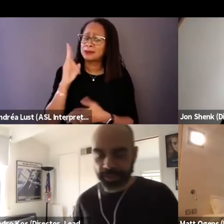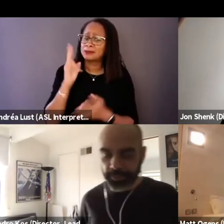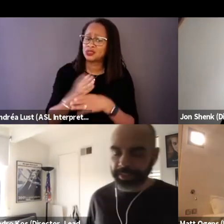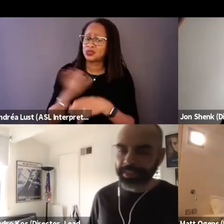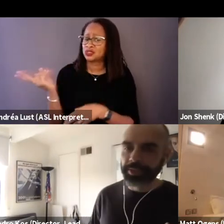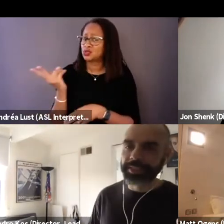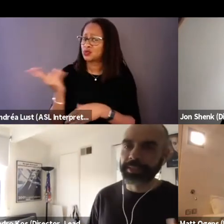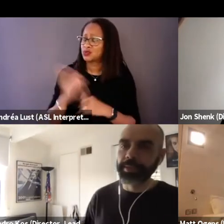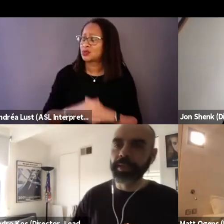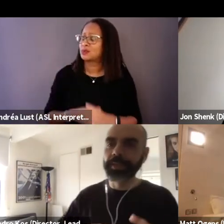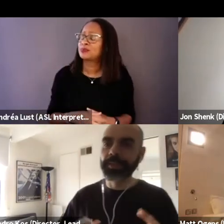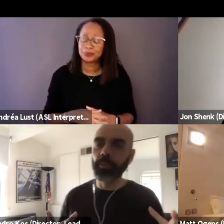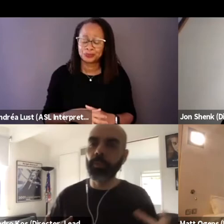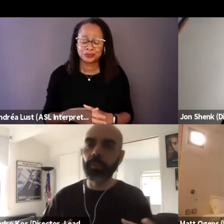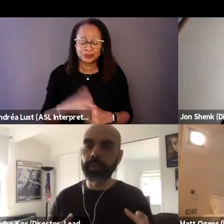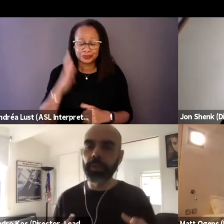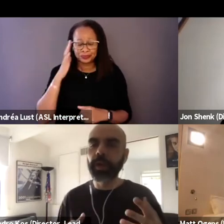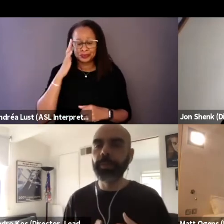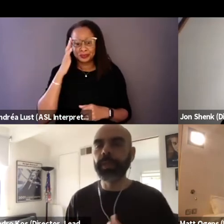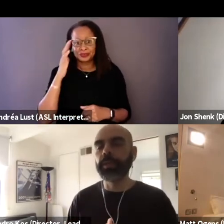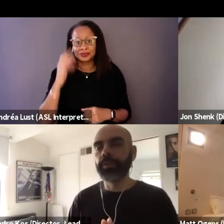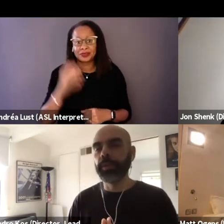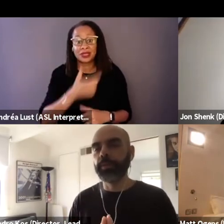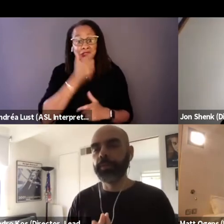It's really interesting because coming into it,